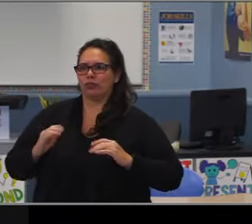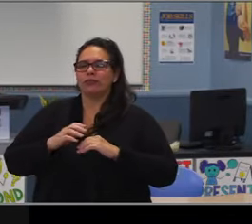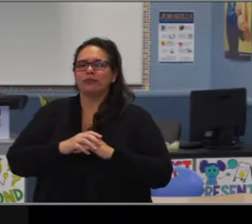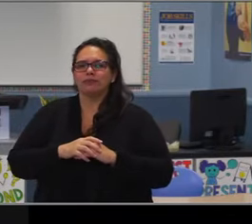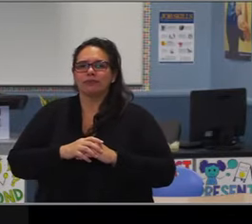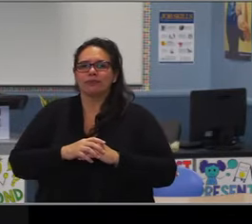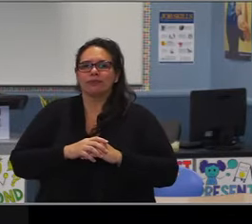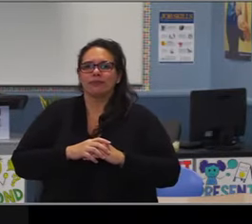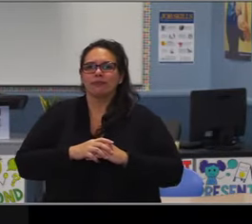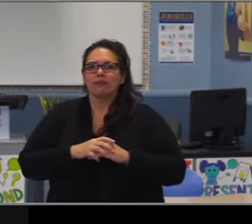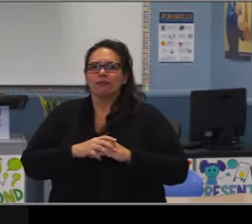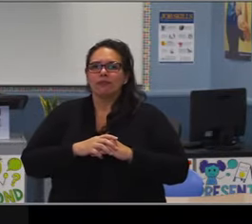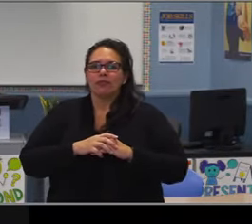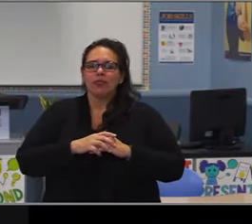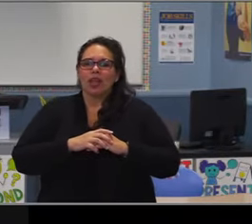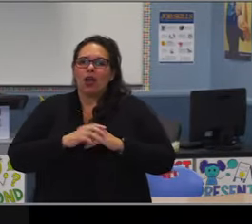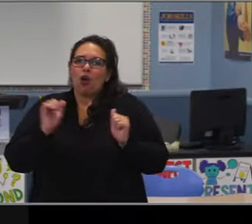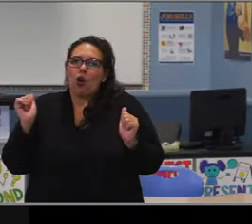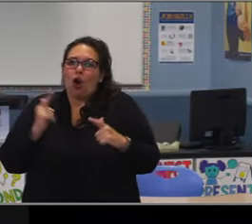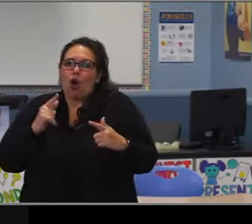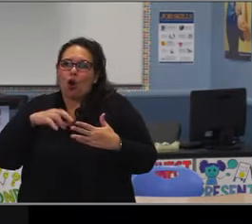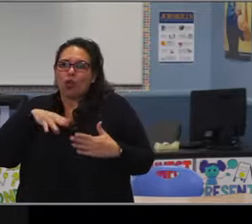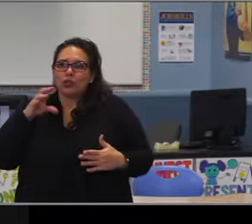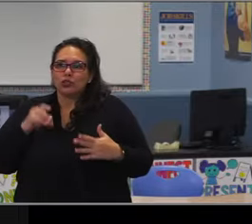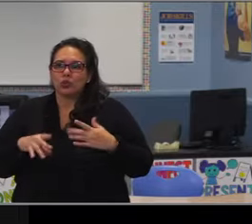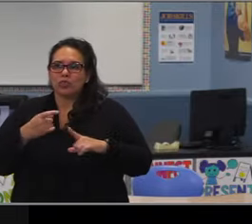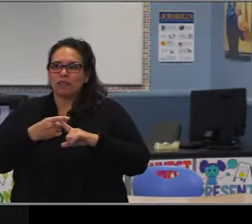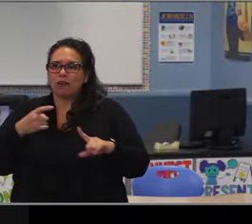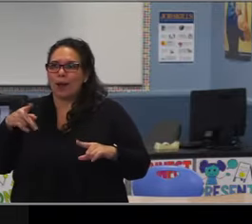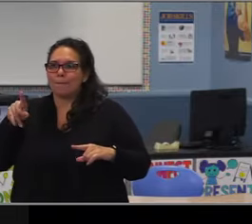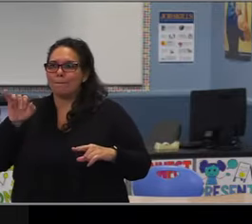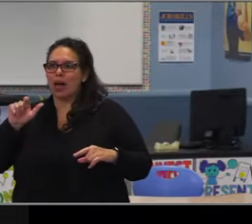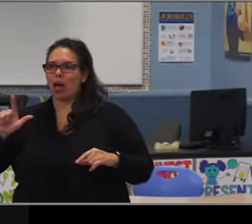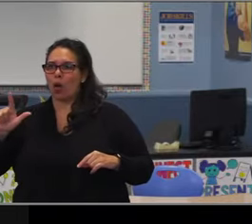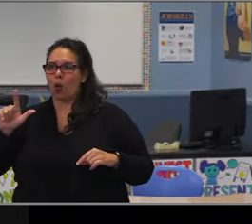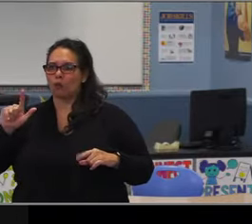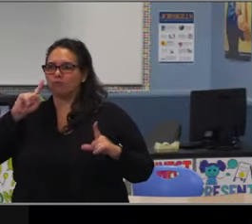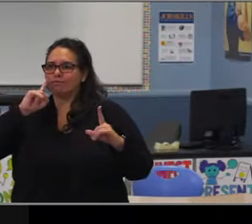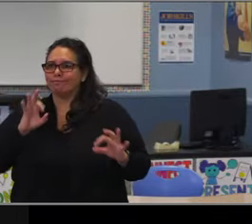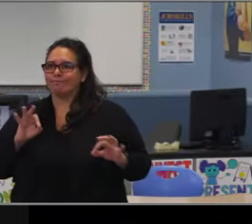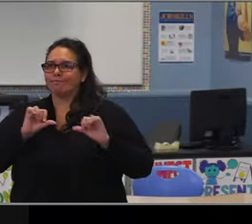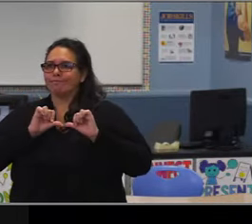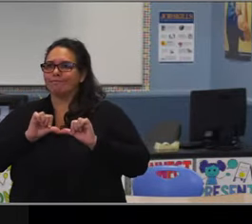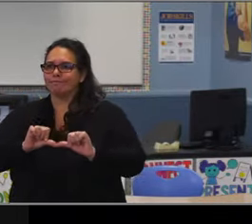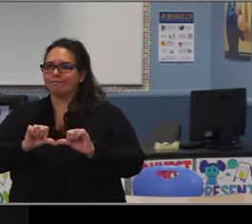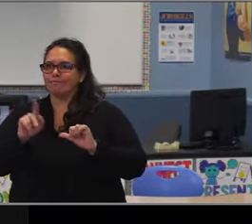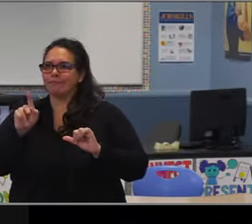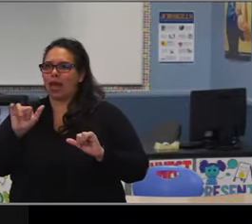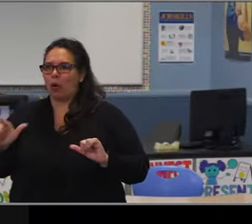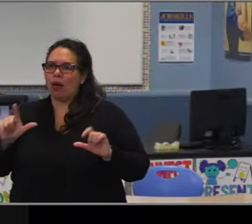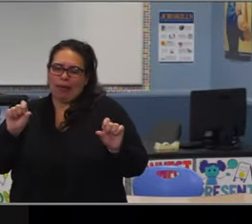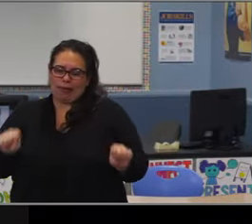depending on the model that they run. And once again, this is important just to approximate that preparation for high school